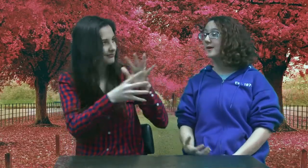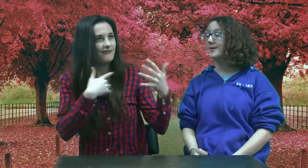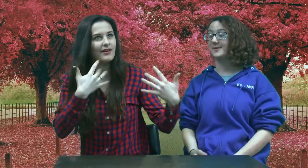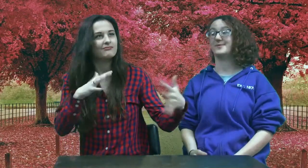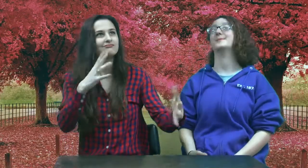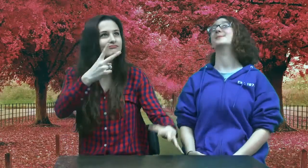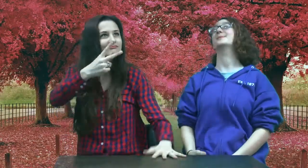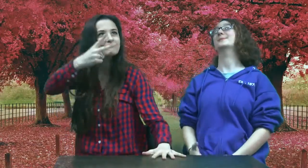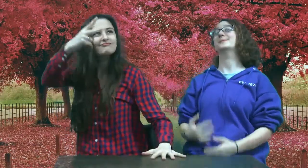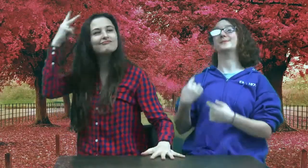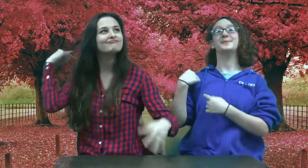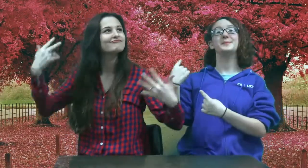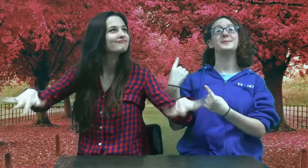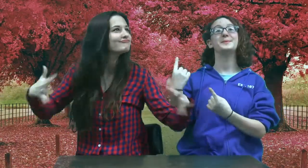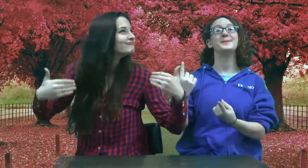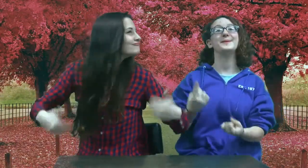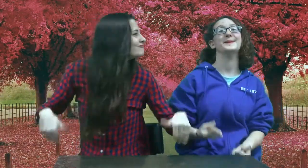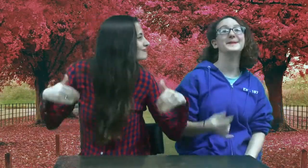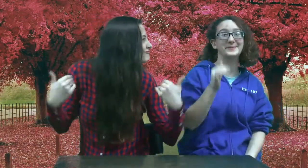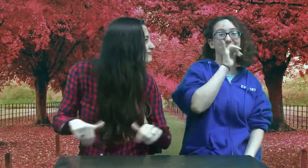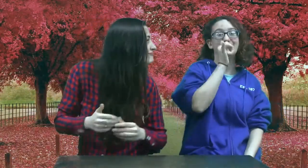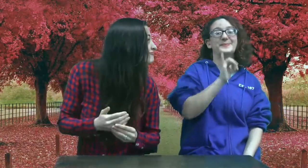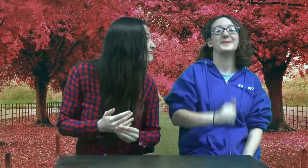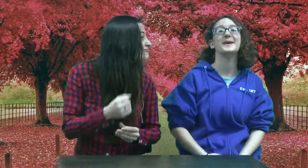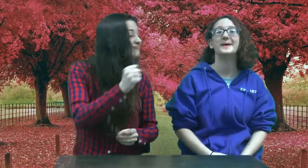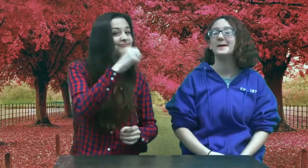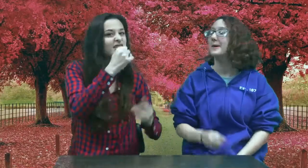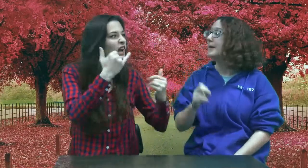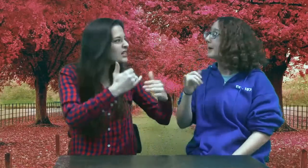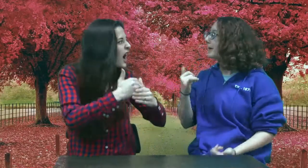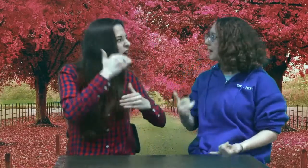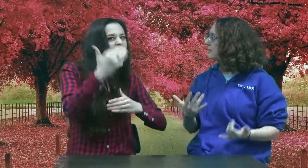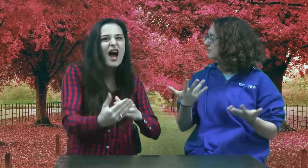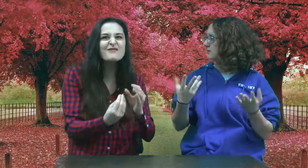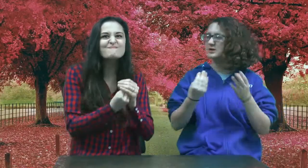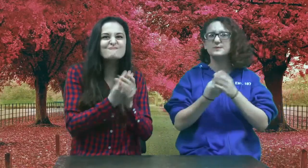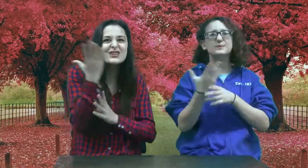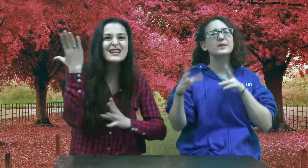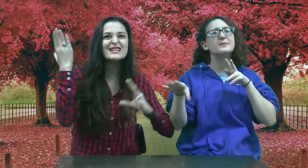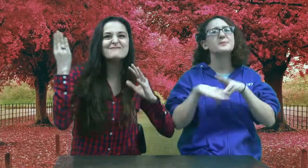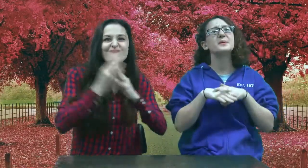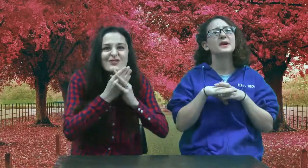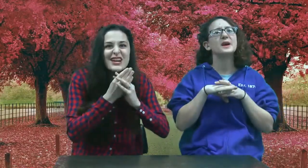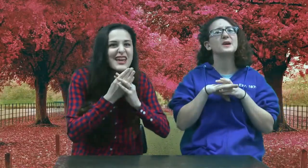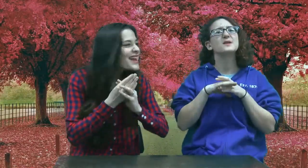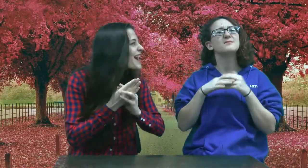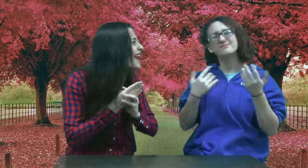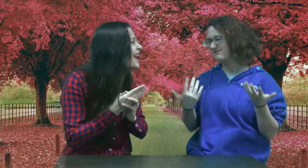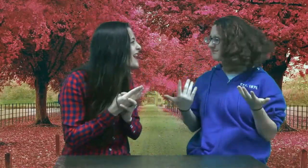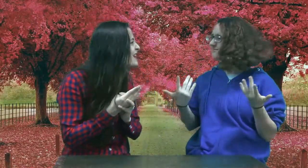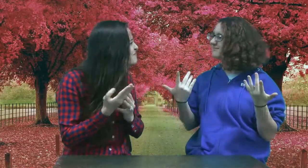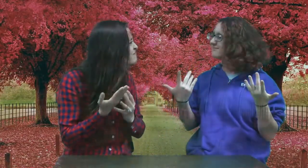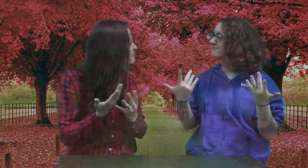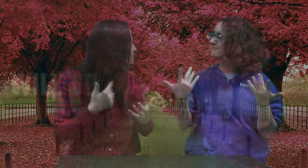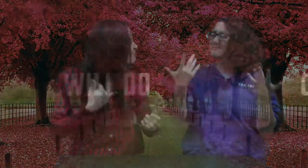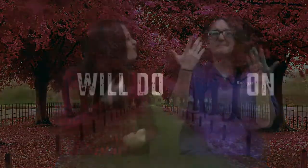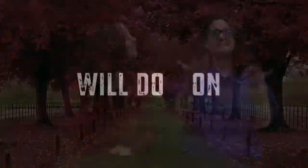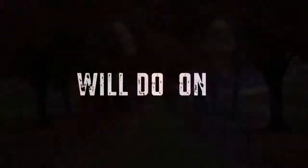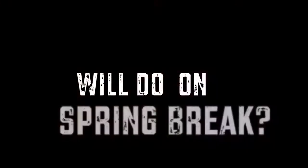And now I'm a senior, so that's a long time to look back. Next up we have Spring Break!